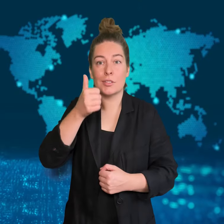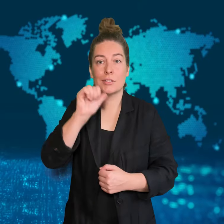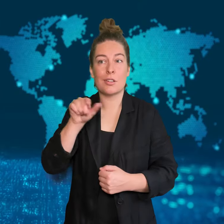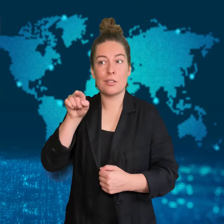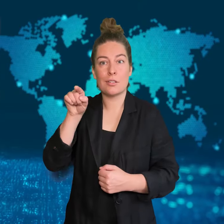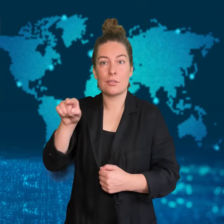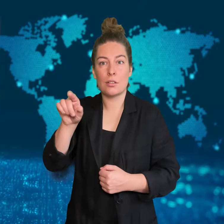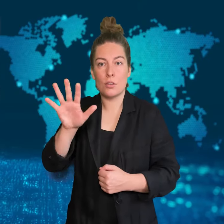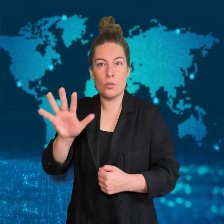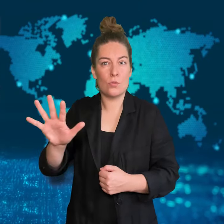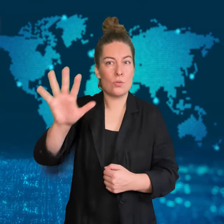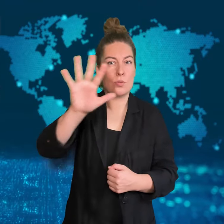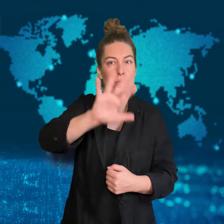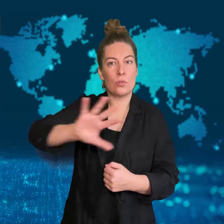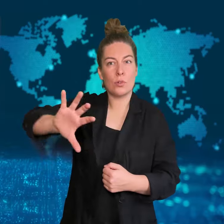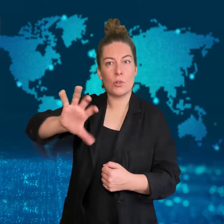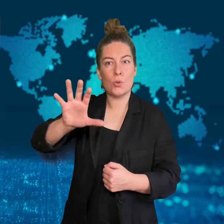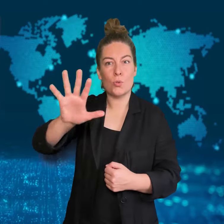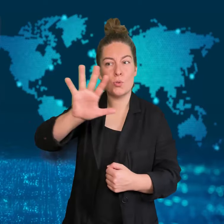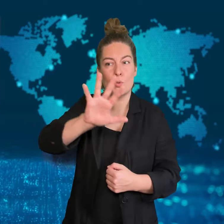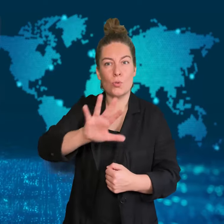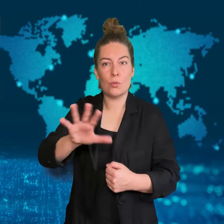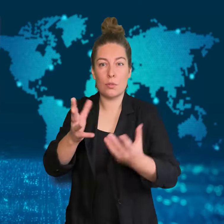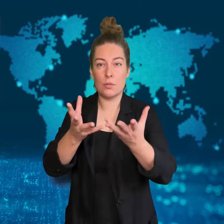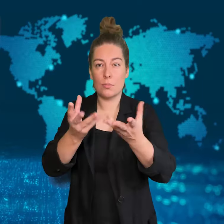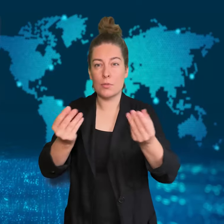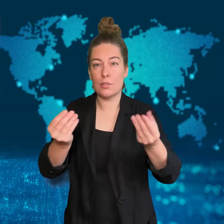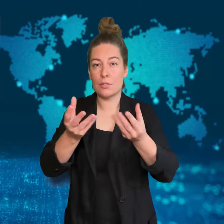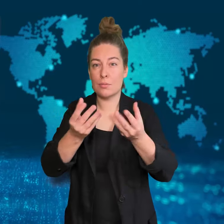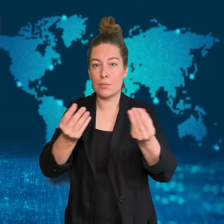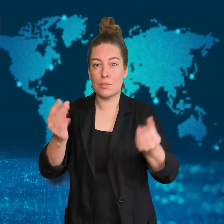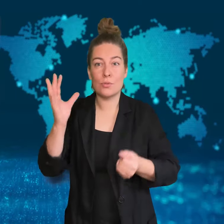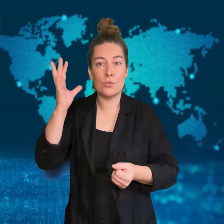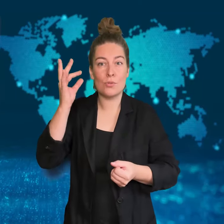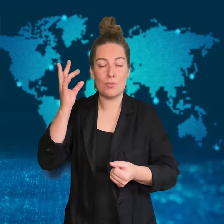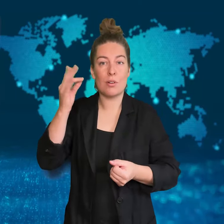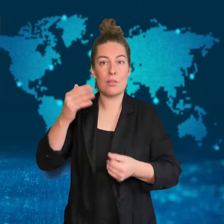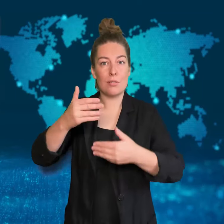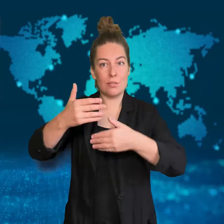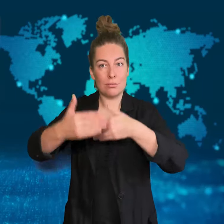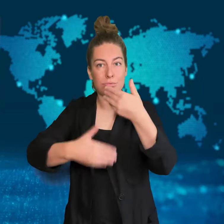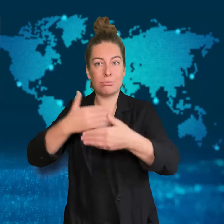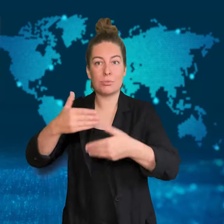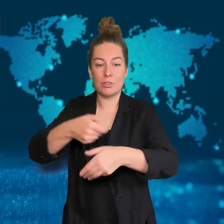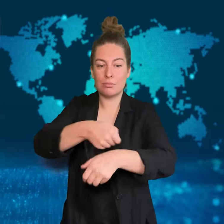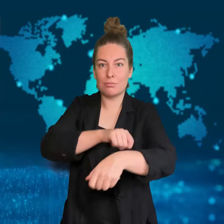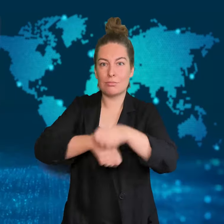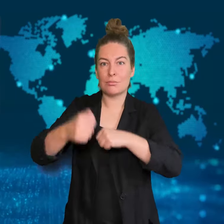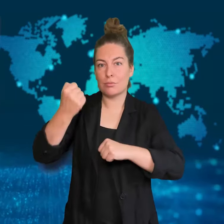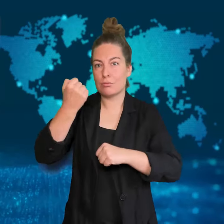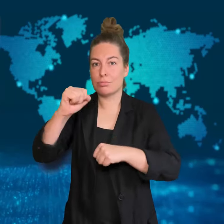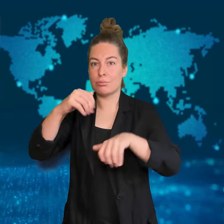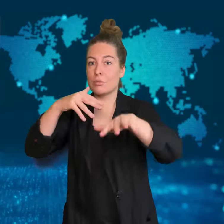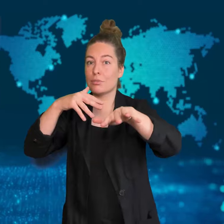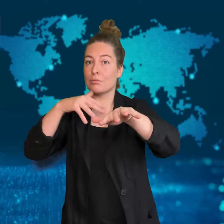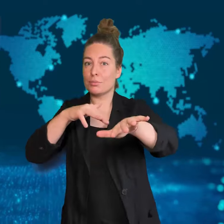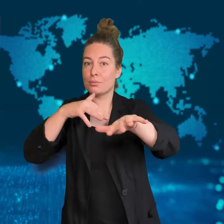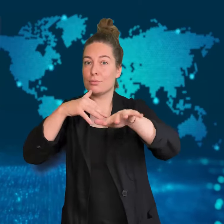[MONIKA]: Thousands of women have gone on strike across Iceland